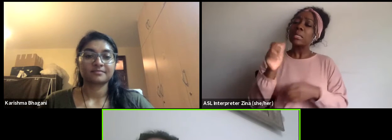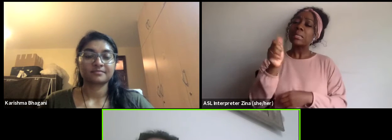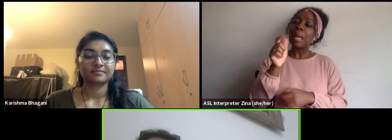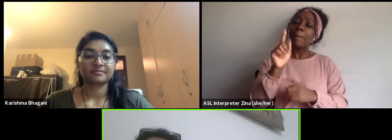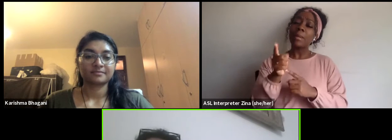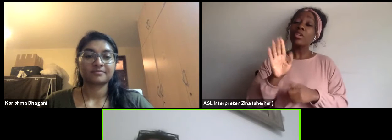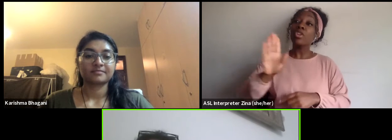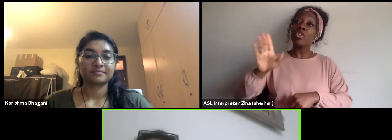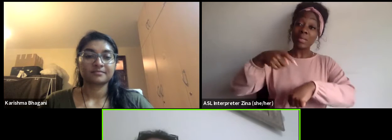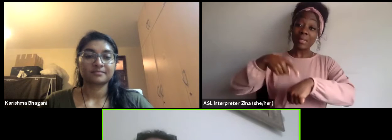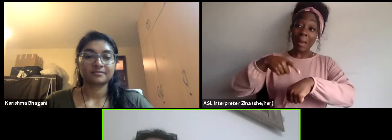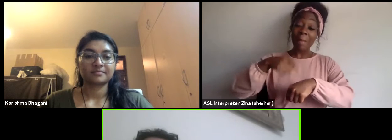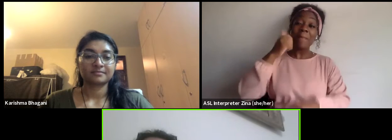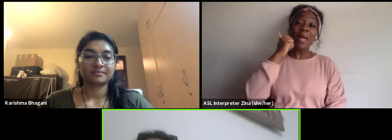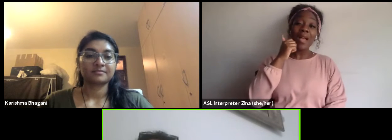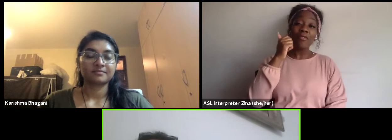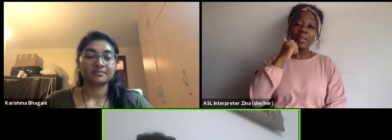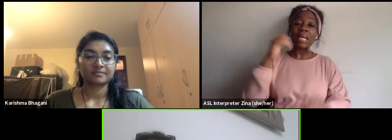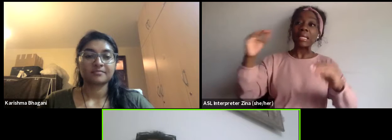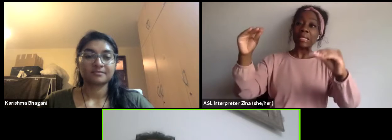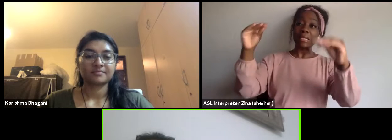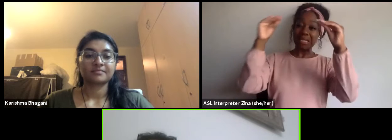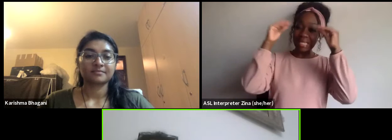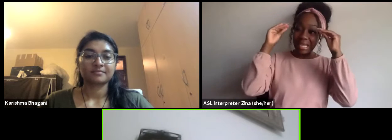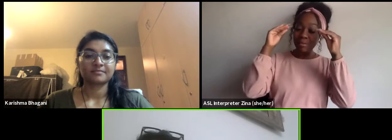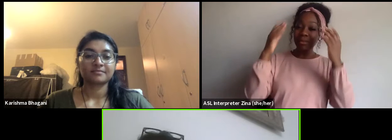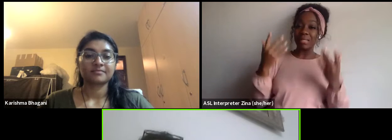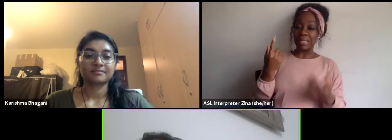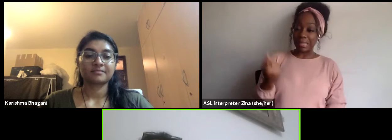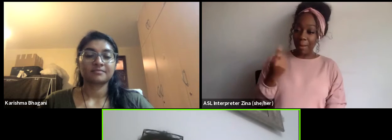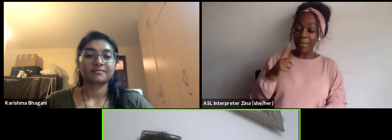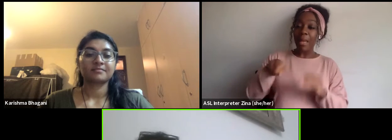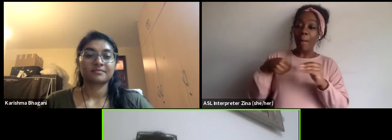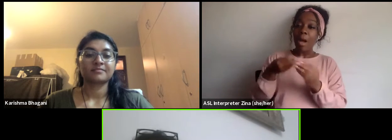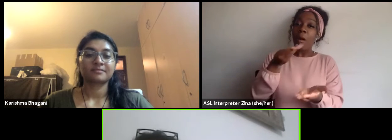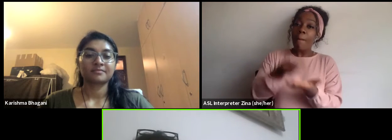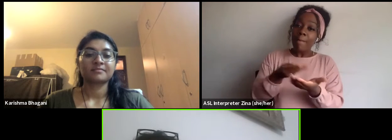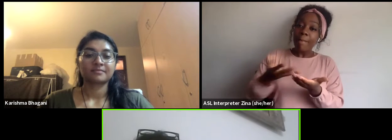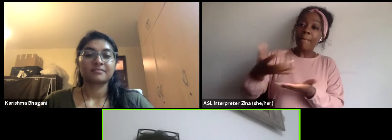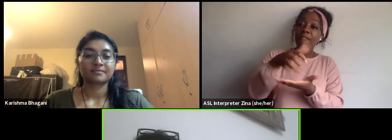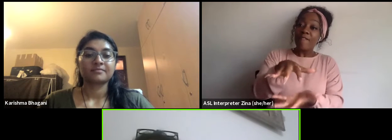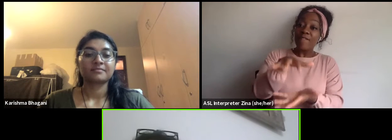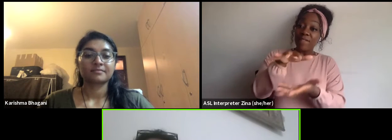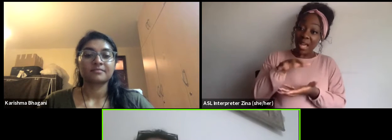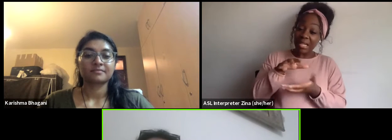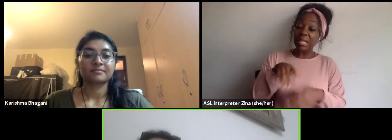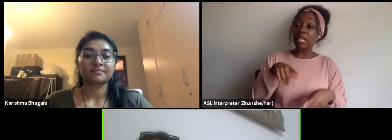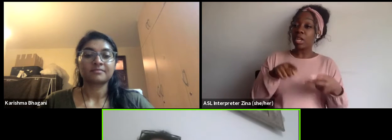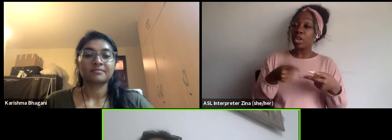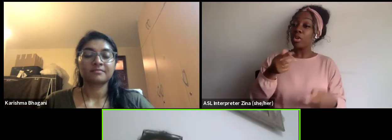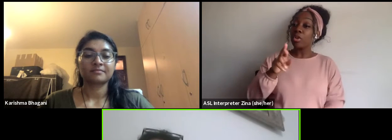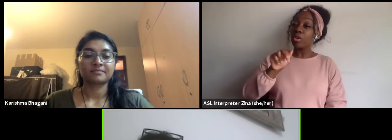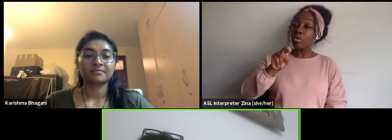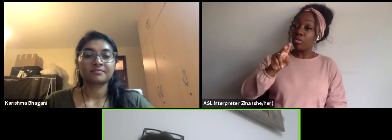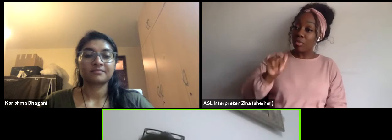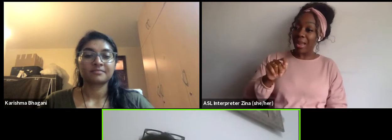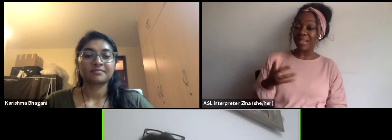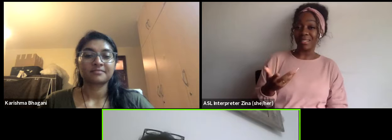every day to teach me something about funding and grants within the EU. And that was the case over two years.